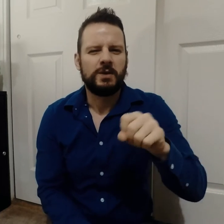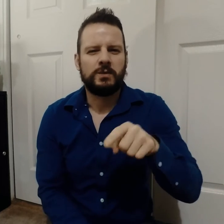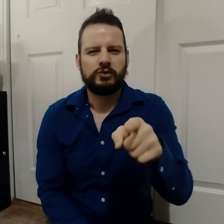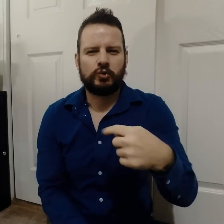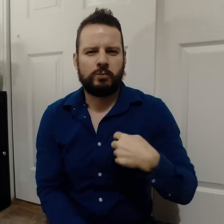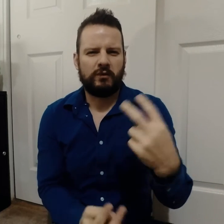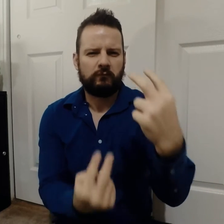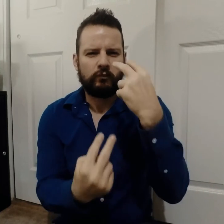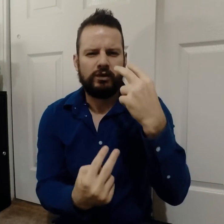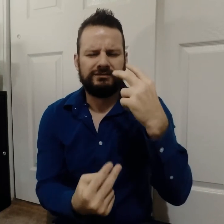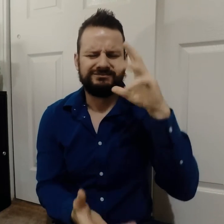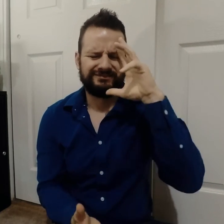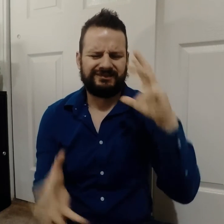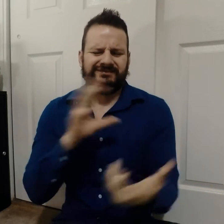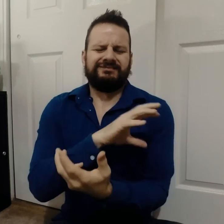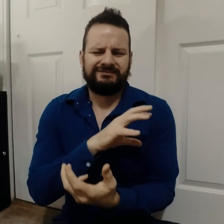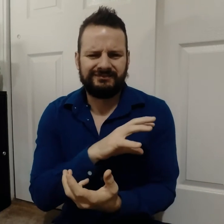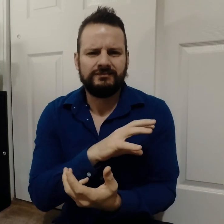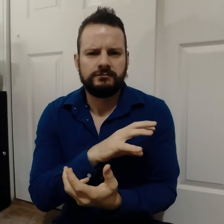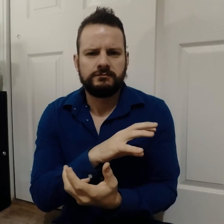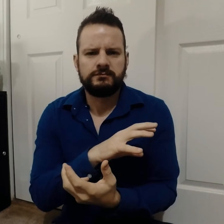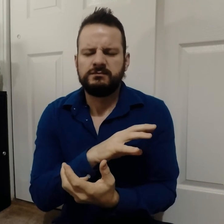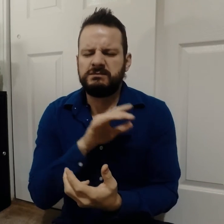You're seeing me confusedly.